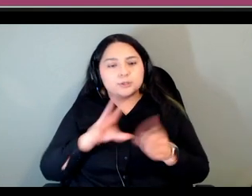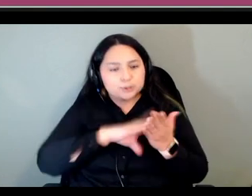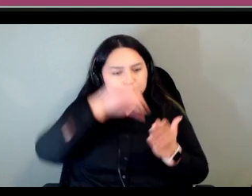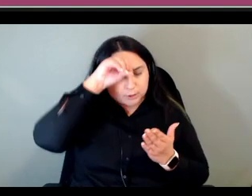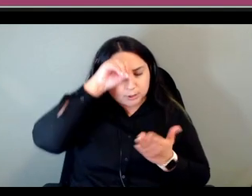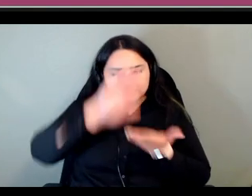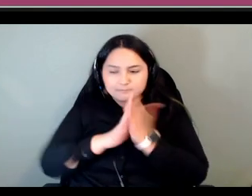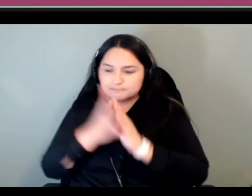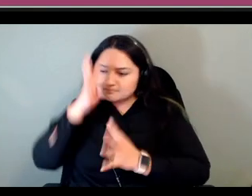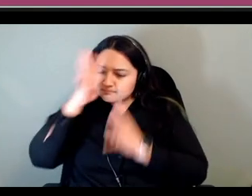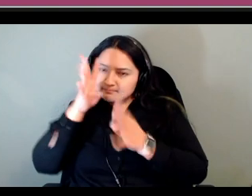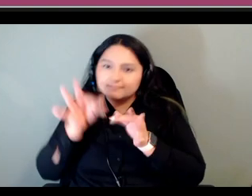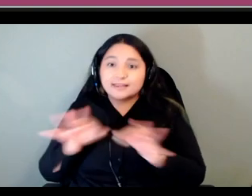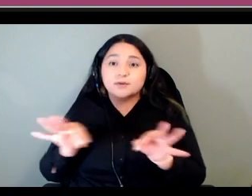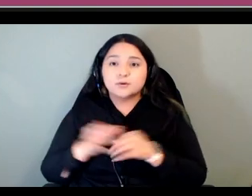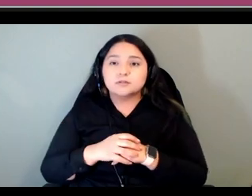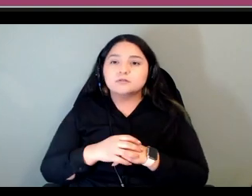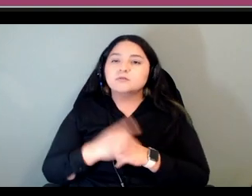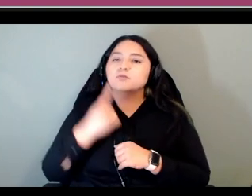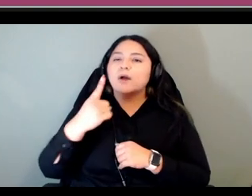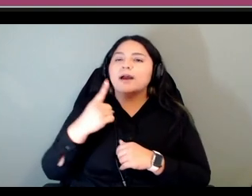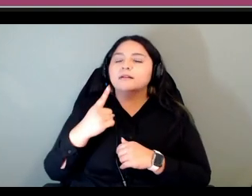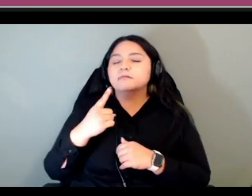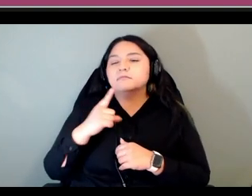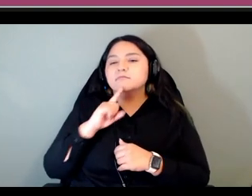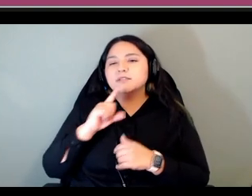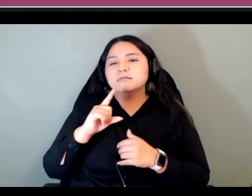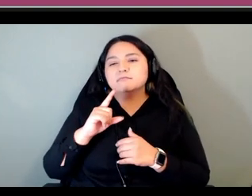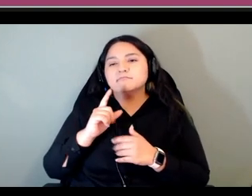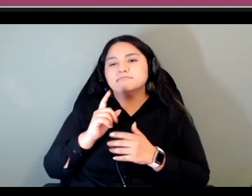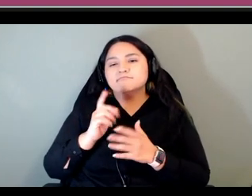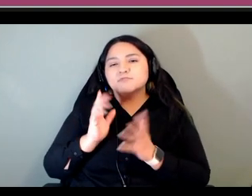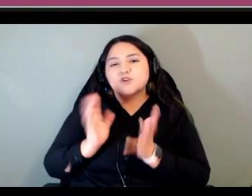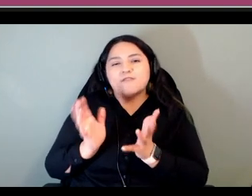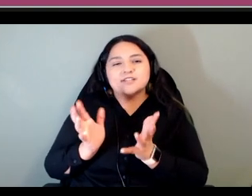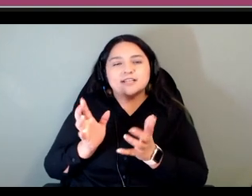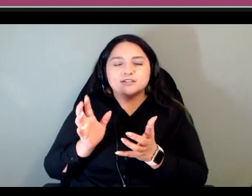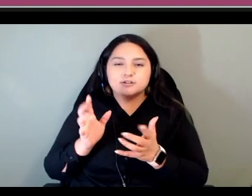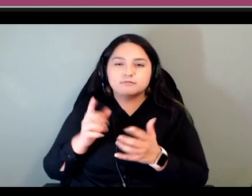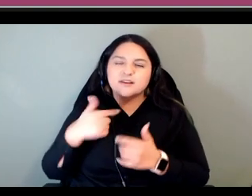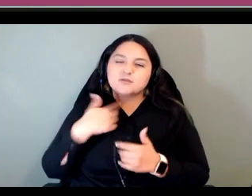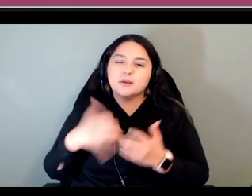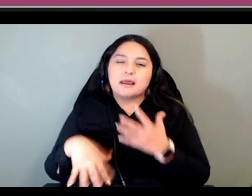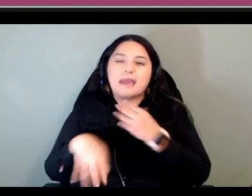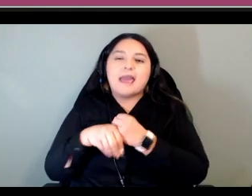one of the stories or one of the conversations we have and which is to add a little bit of